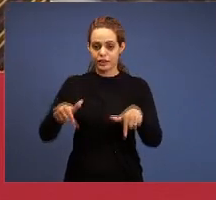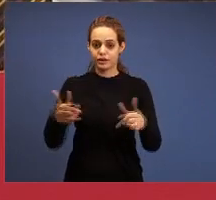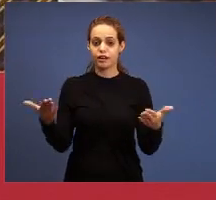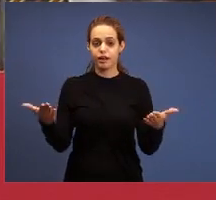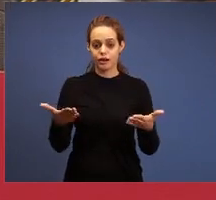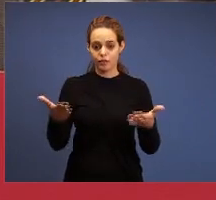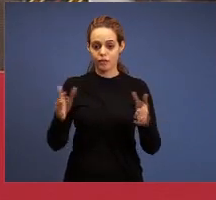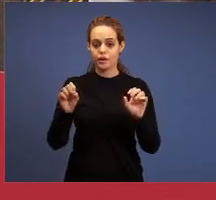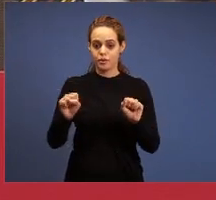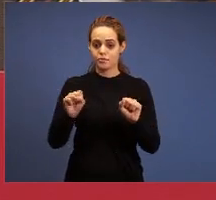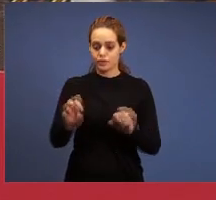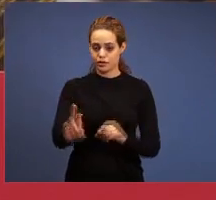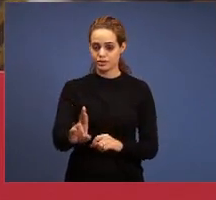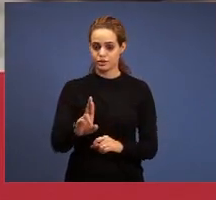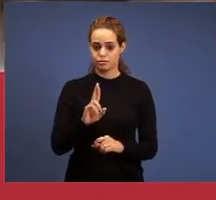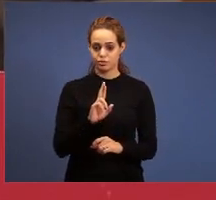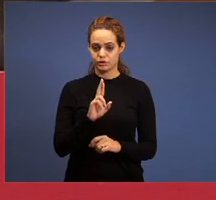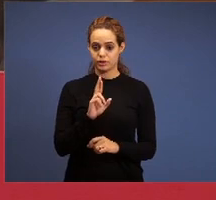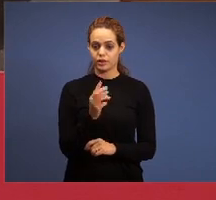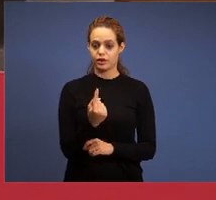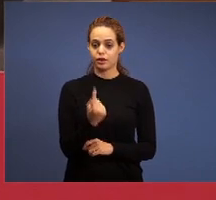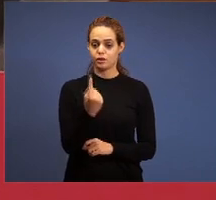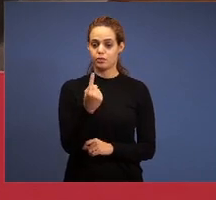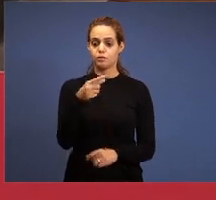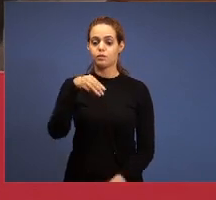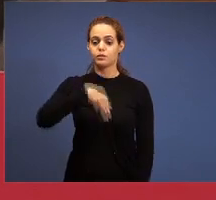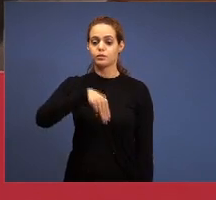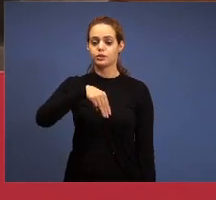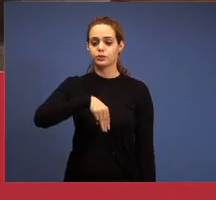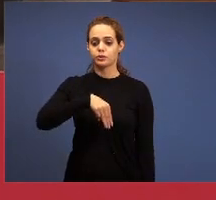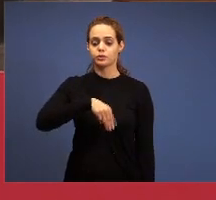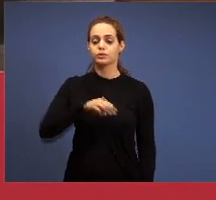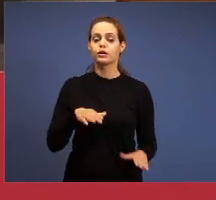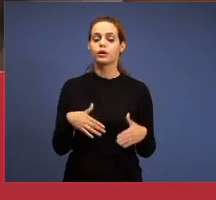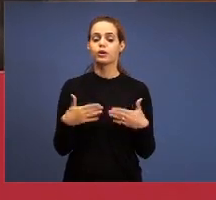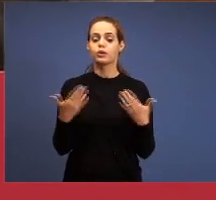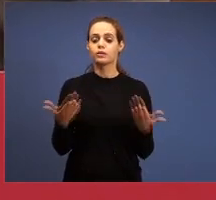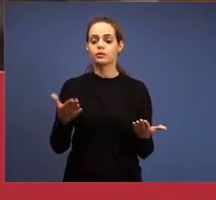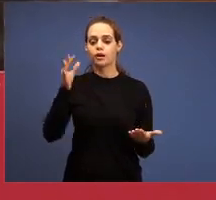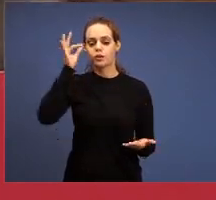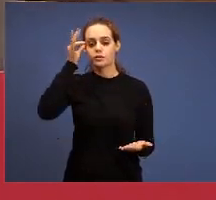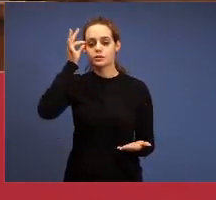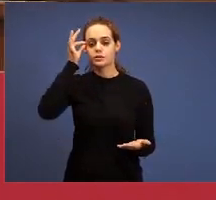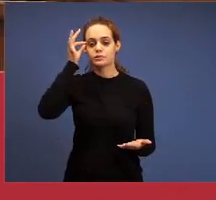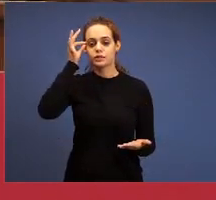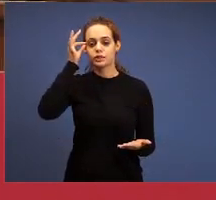We have one minute to the brethren answer: which's the spirit who operate here? In Ephesus was